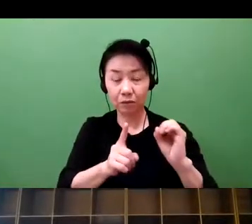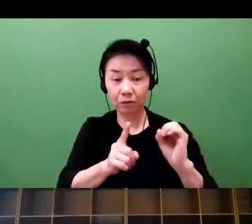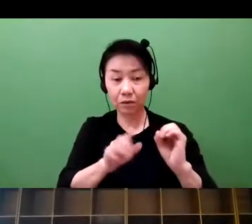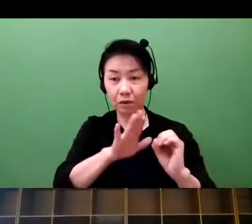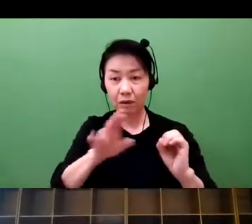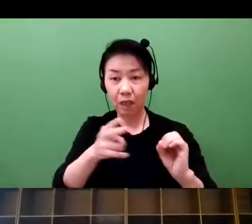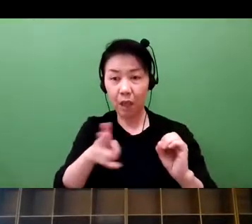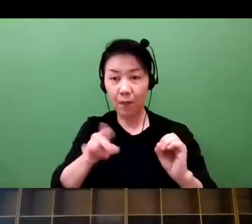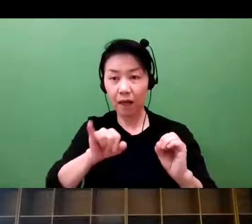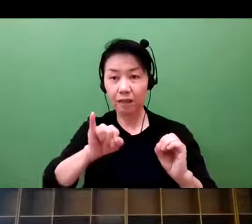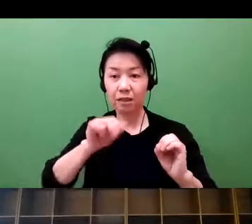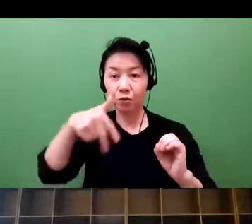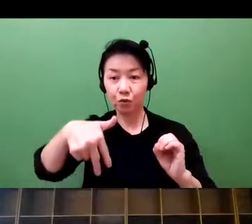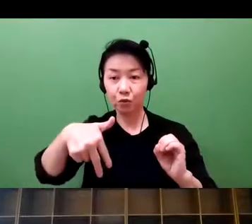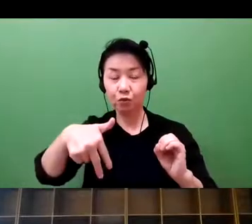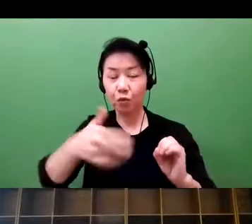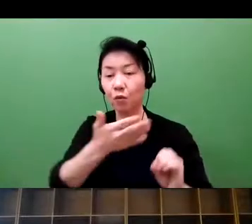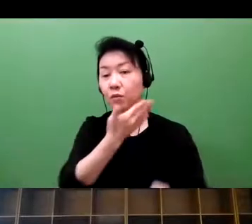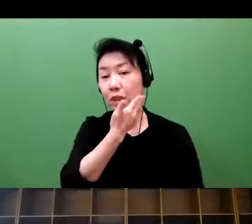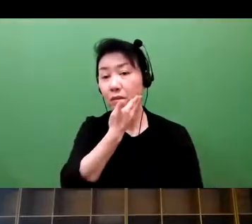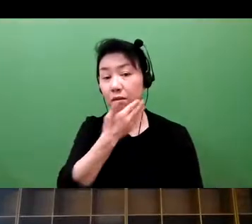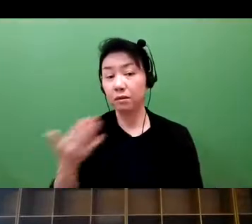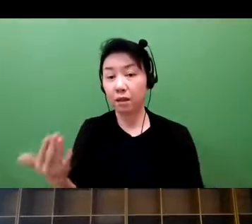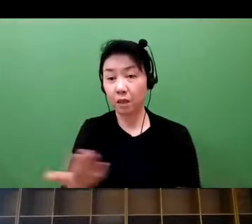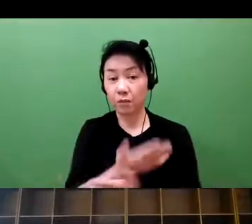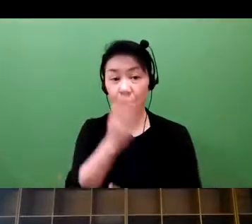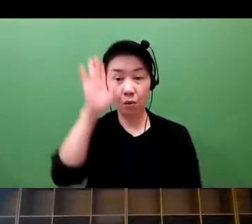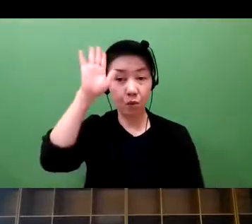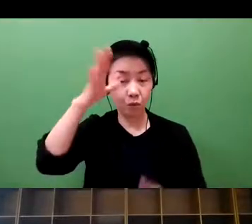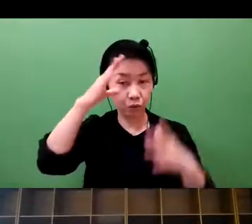so we have to have high security level and medical devices.